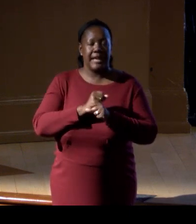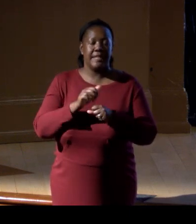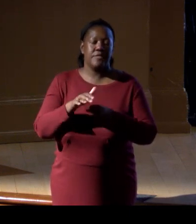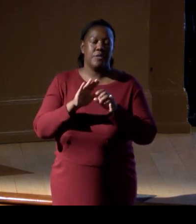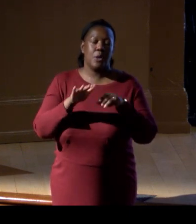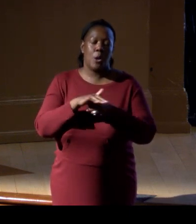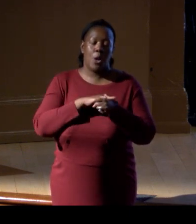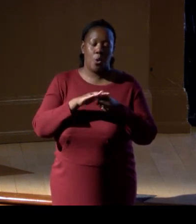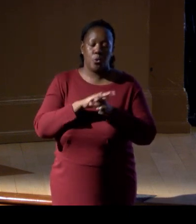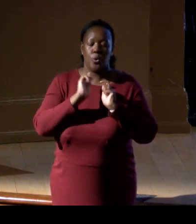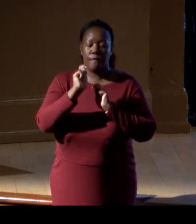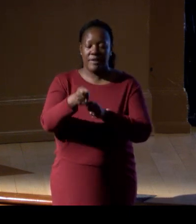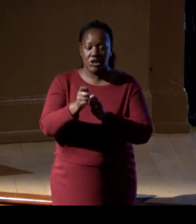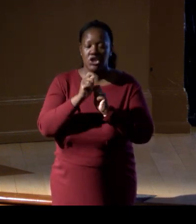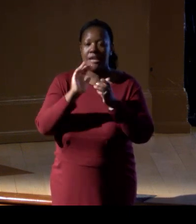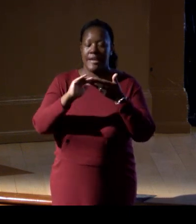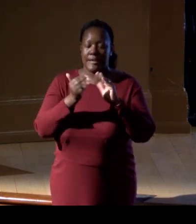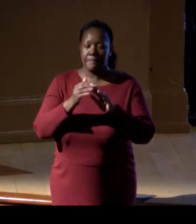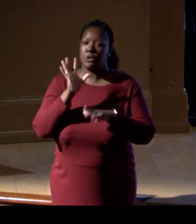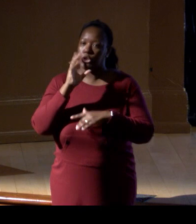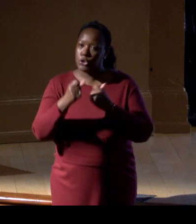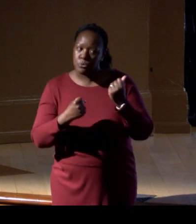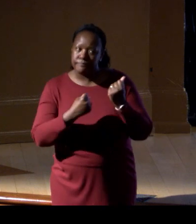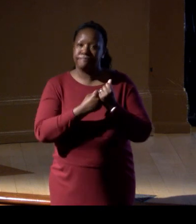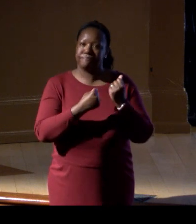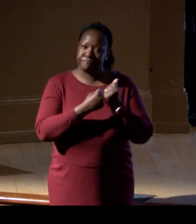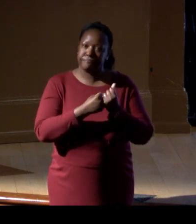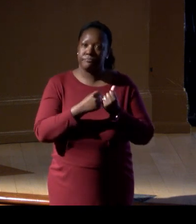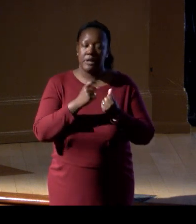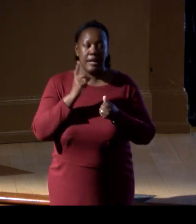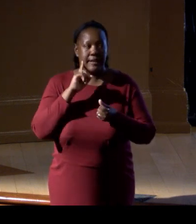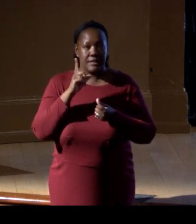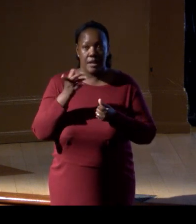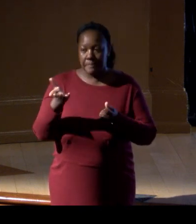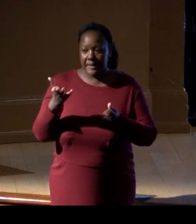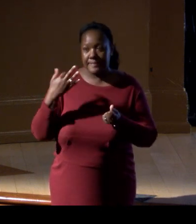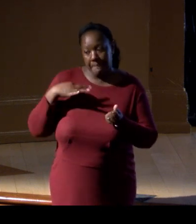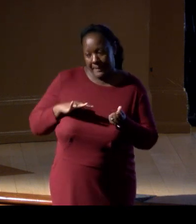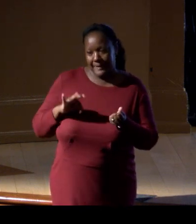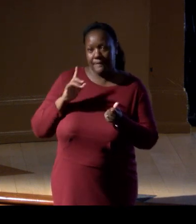to get on board with that? Like obviously like the benefits are huge. Yeah.